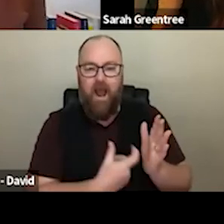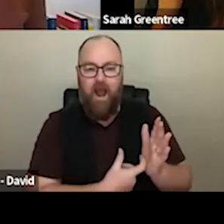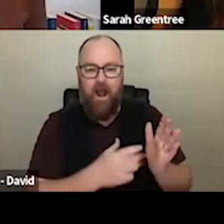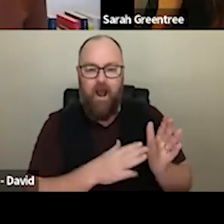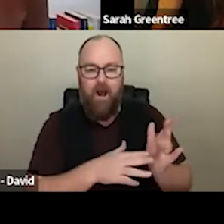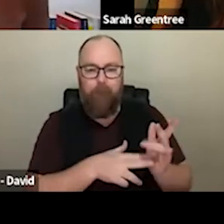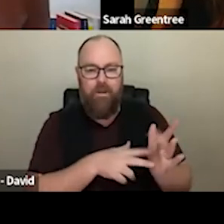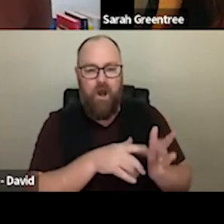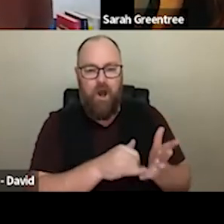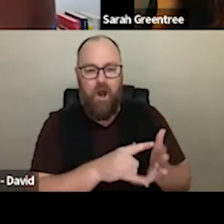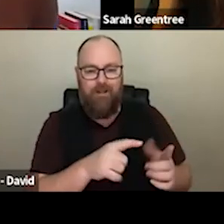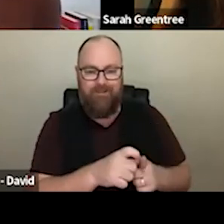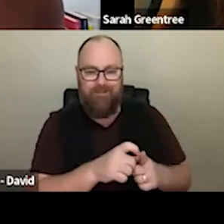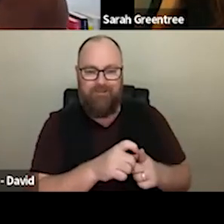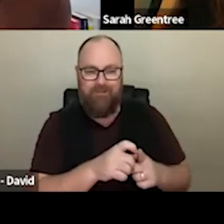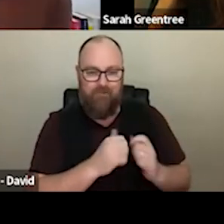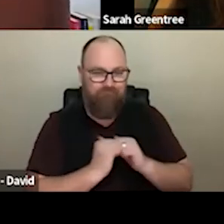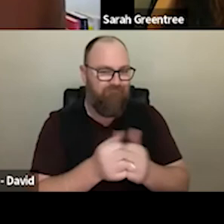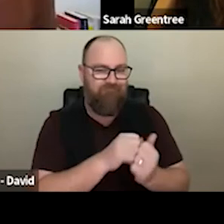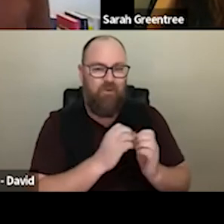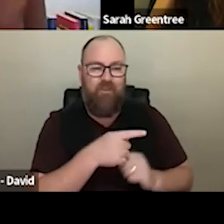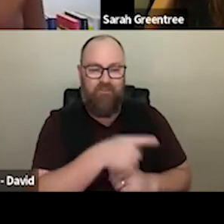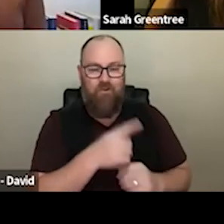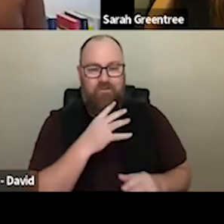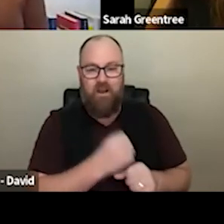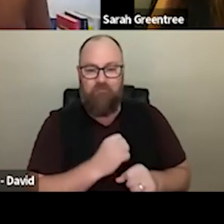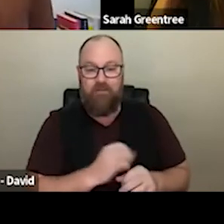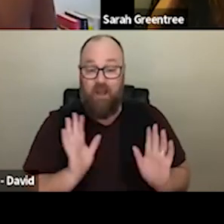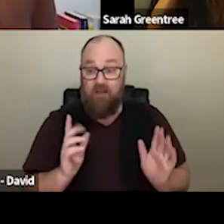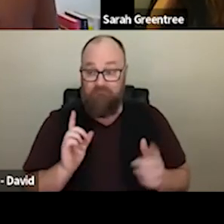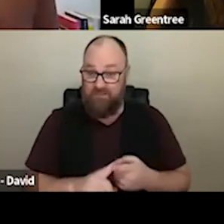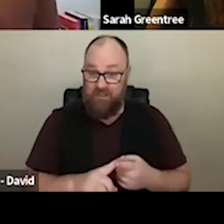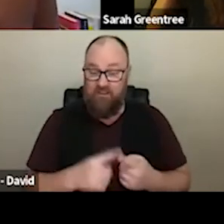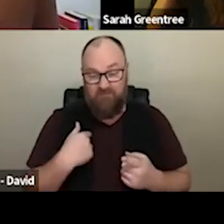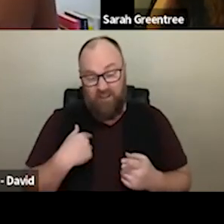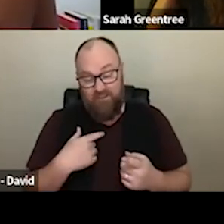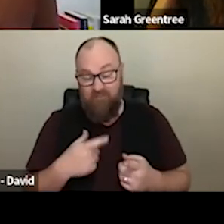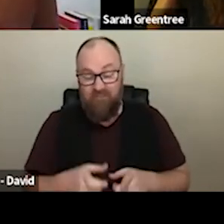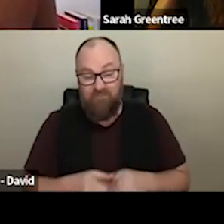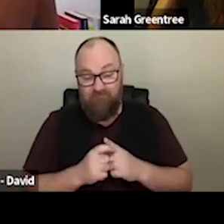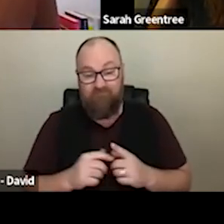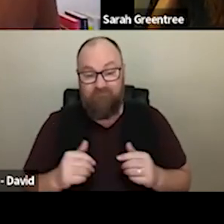arrangements. I cannot disagree with that Wes. I can't disagree with that with that still reminds a bit of a challenge. That still remains a bit of a challenge.